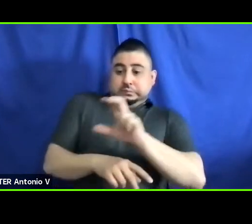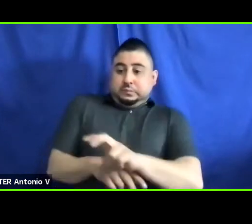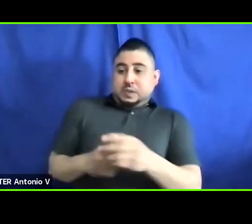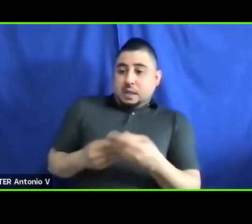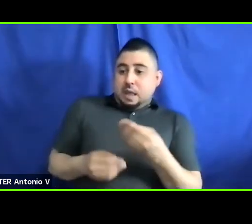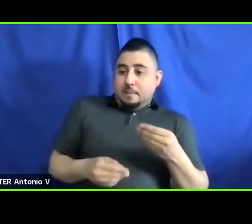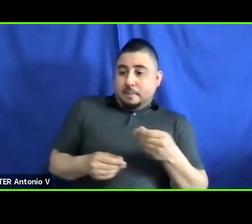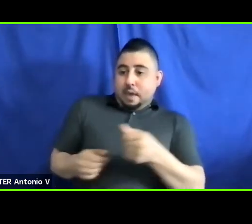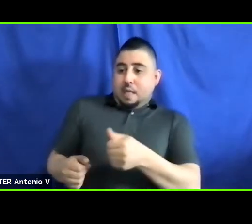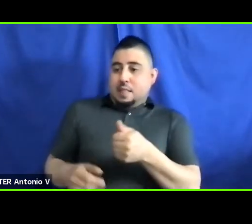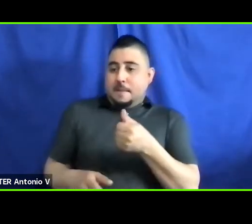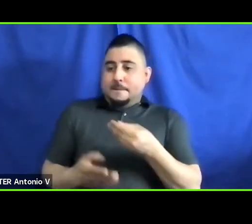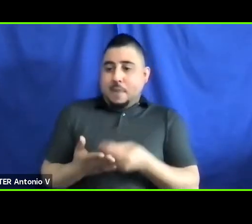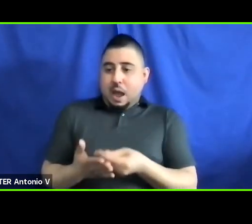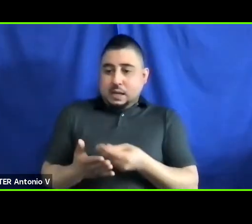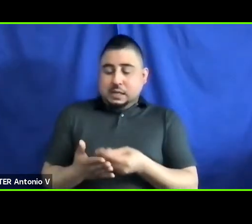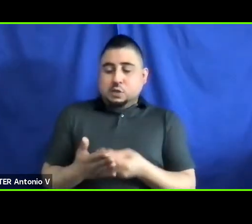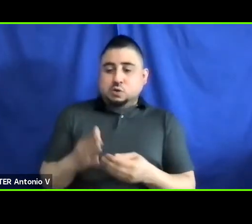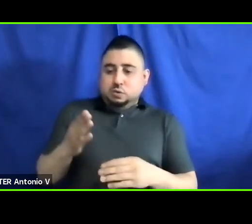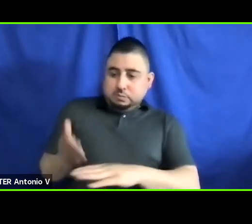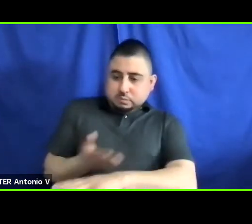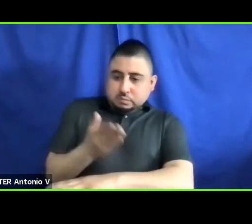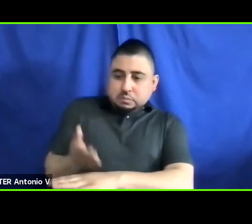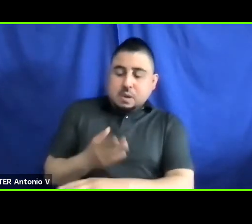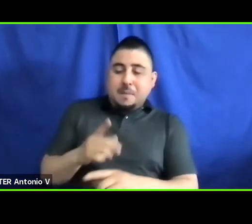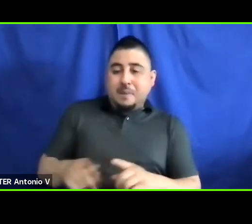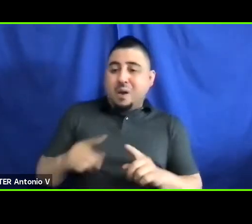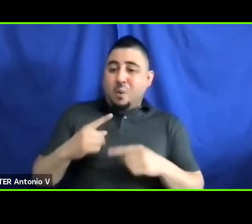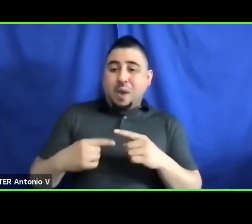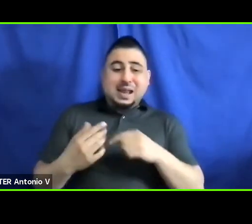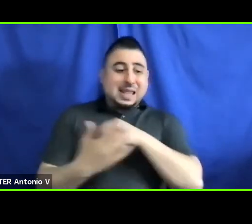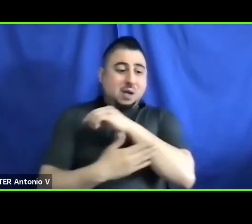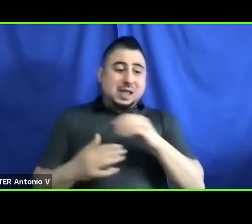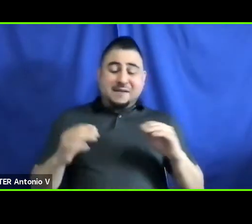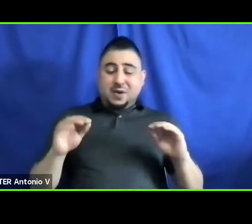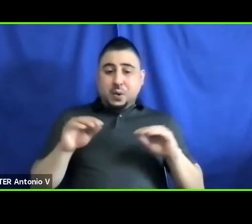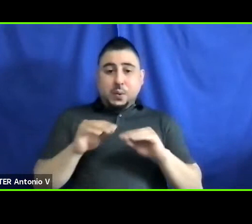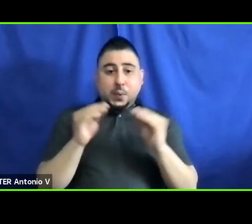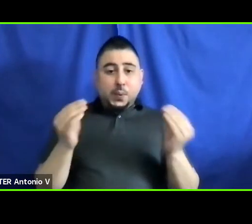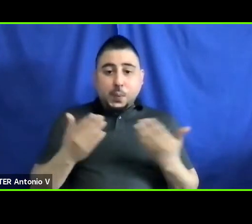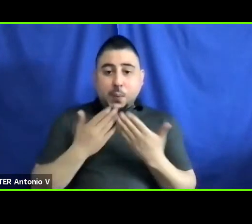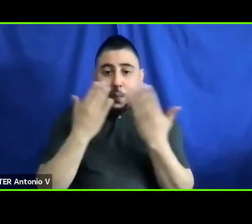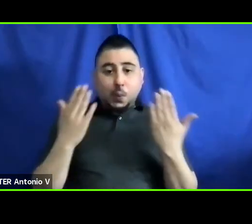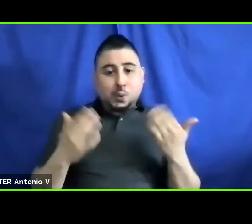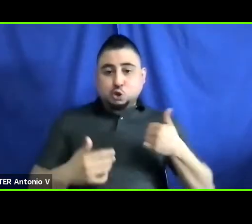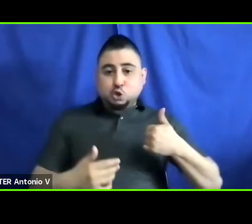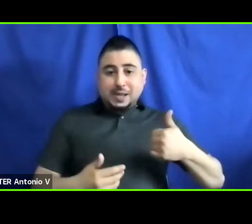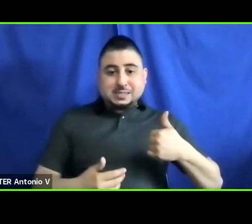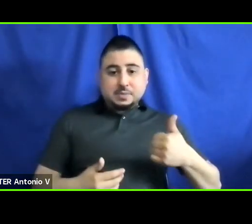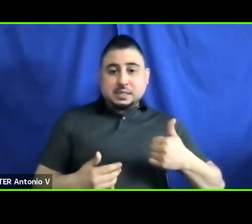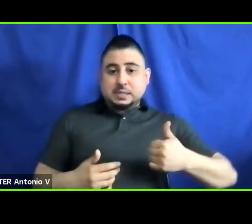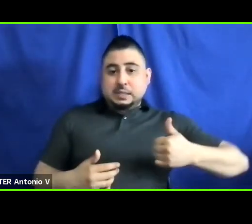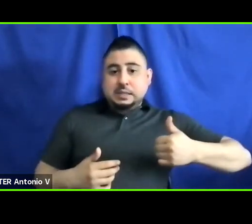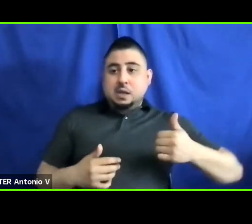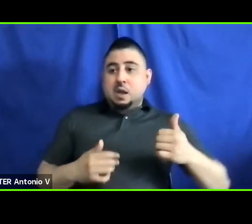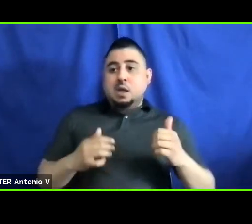of counties in the U.S., have no public transportation -- those that are transportation disadvantaged